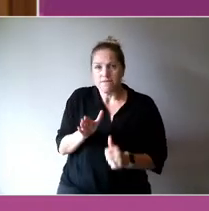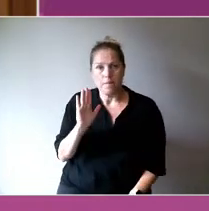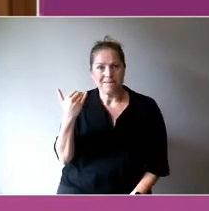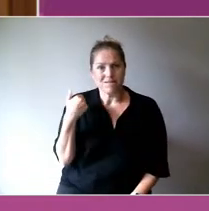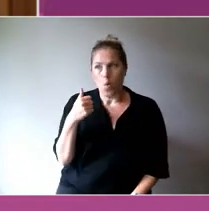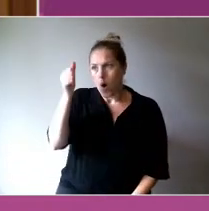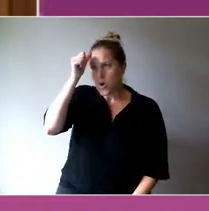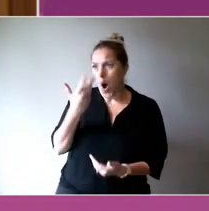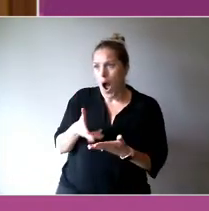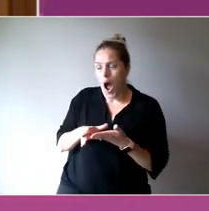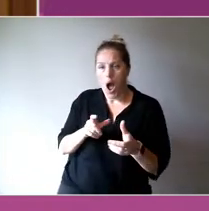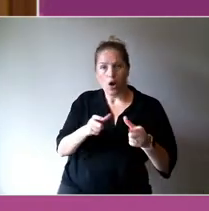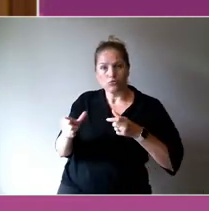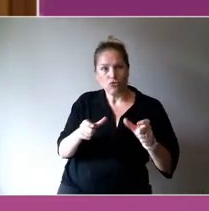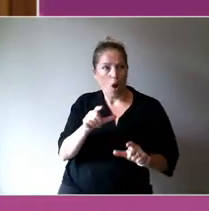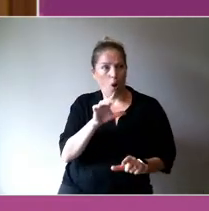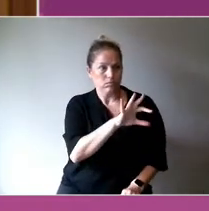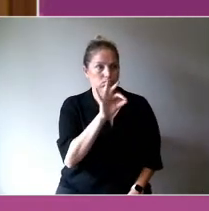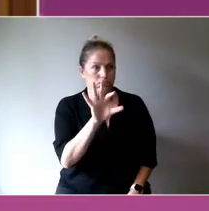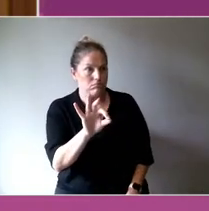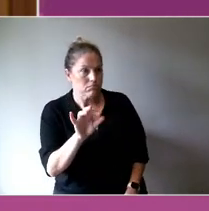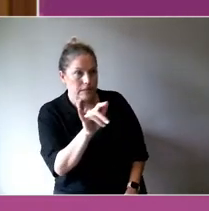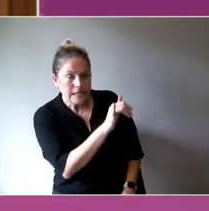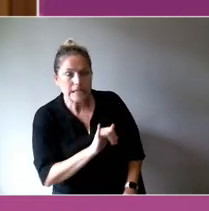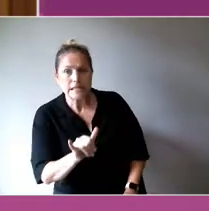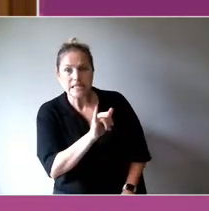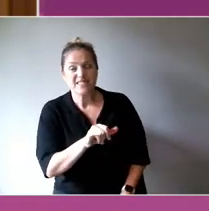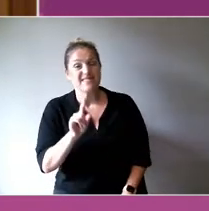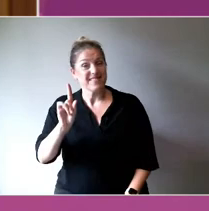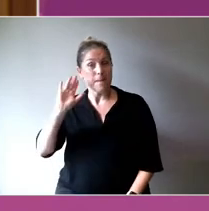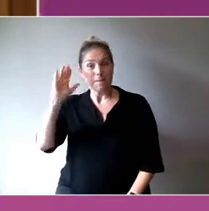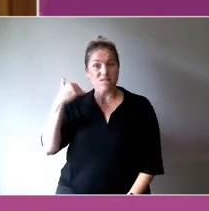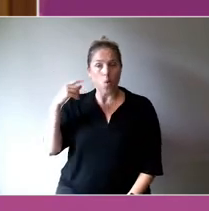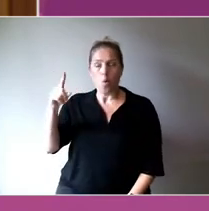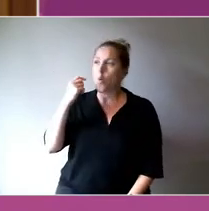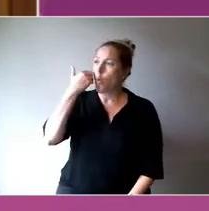from a position in the society where they felt excluded and marginalised.